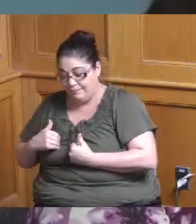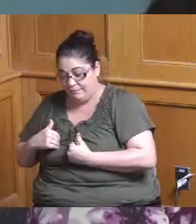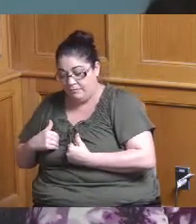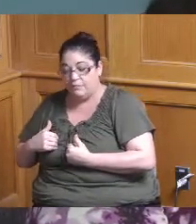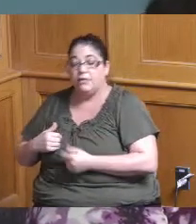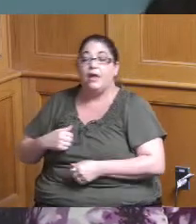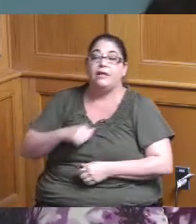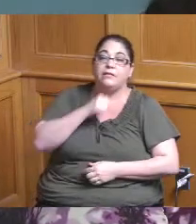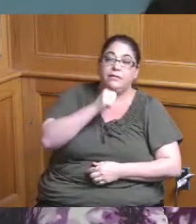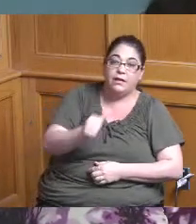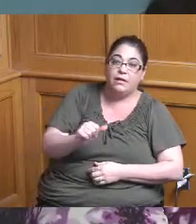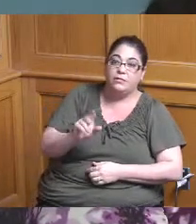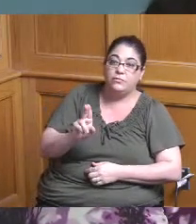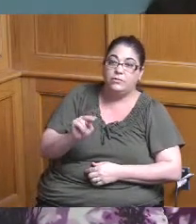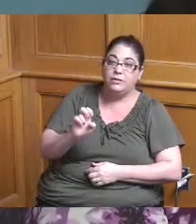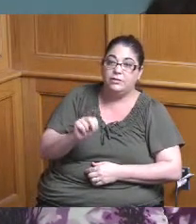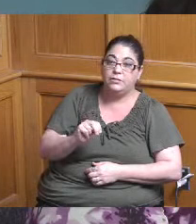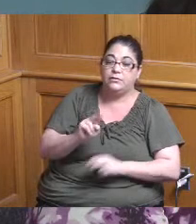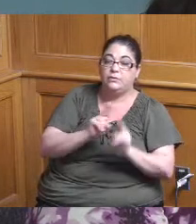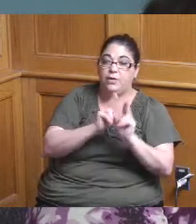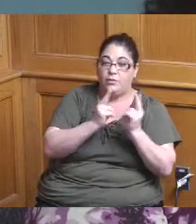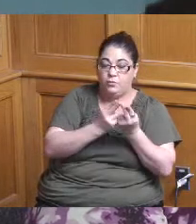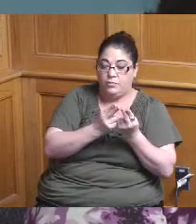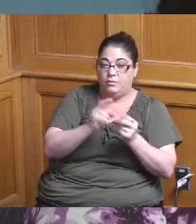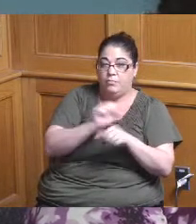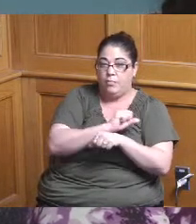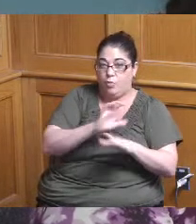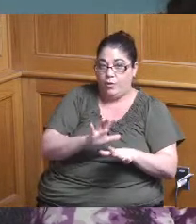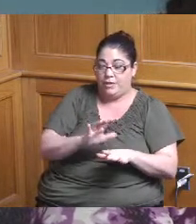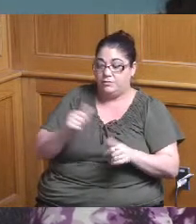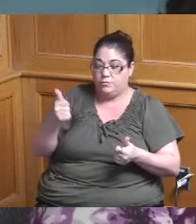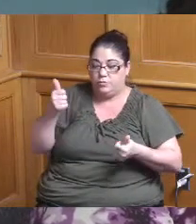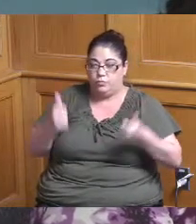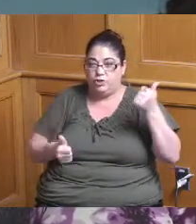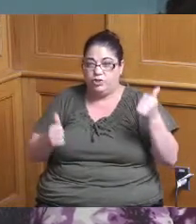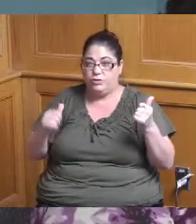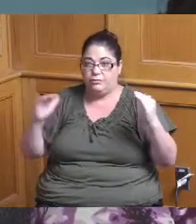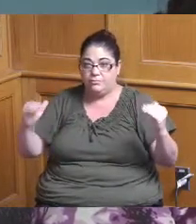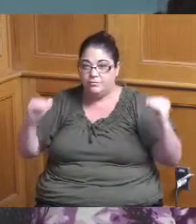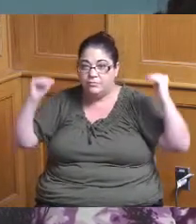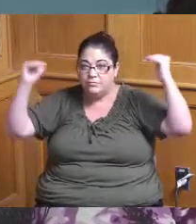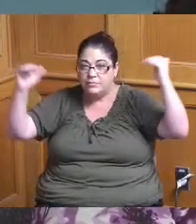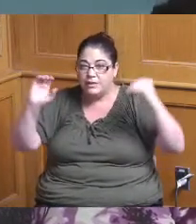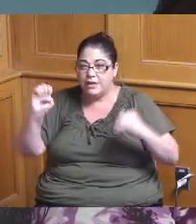would this new staff person as I was saying would they be at the executive level of a don because